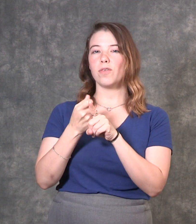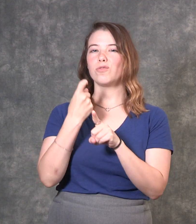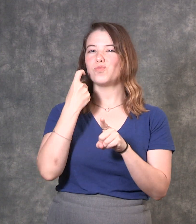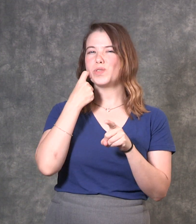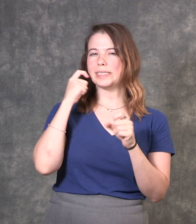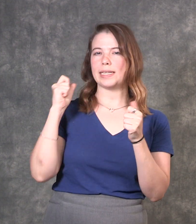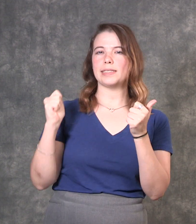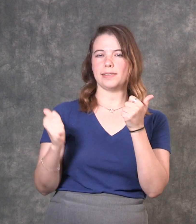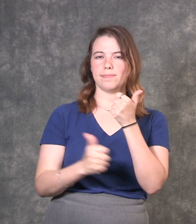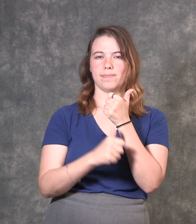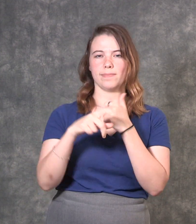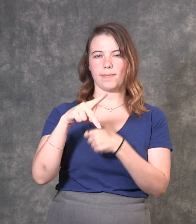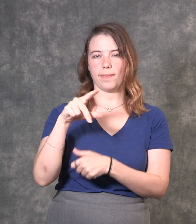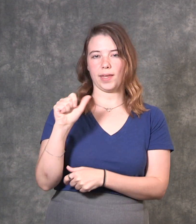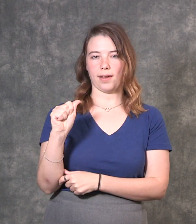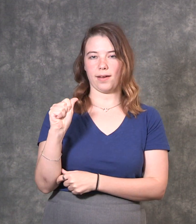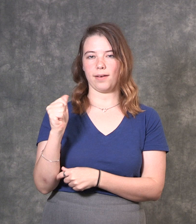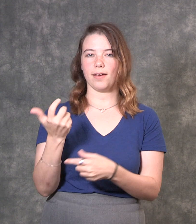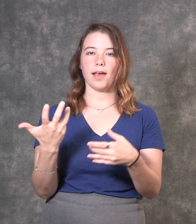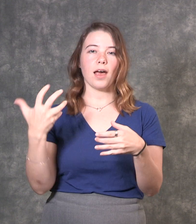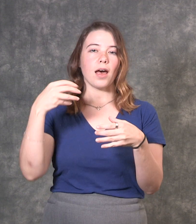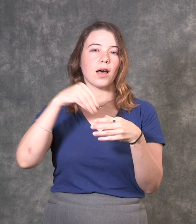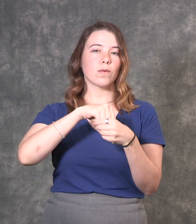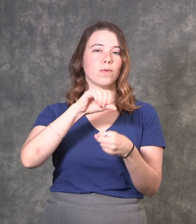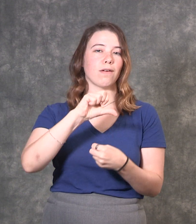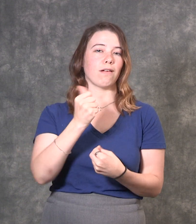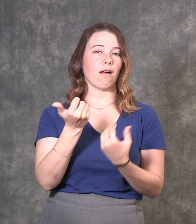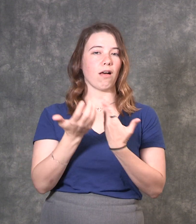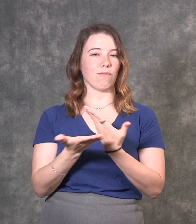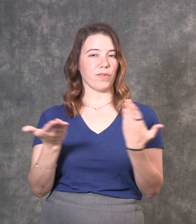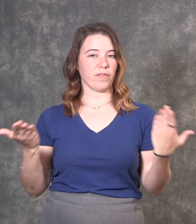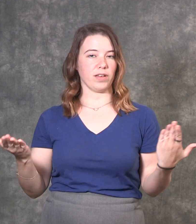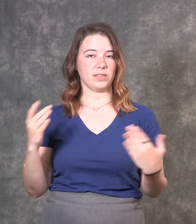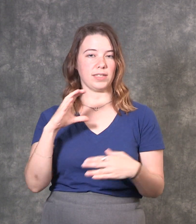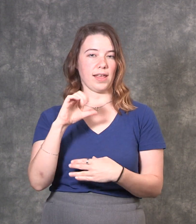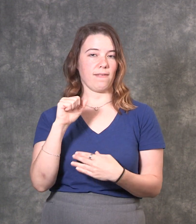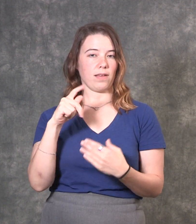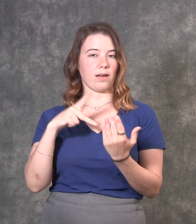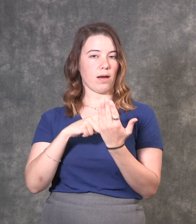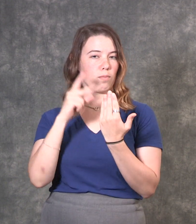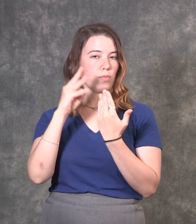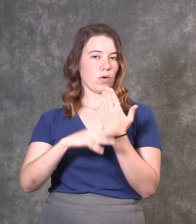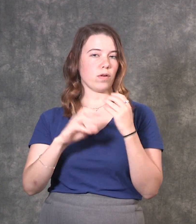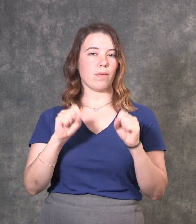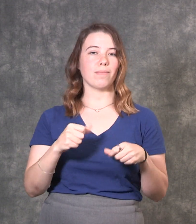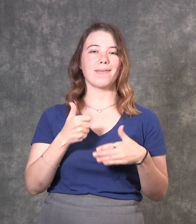that recently came to P&A. Among other things, this program helps individuals